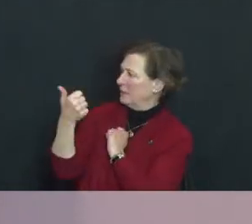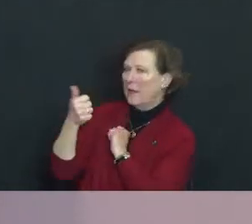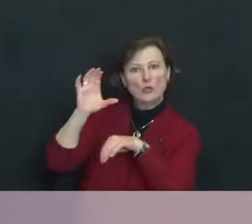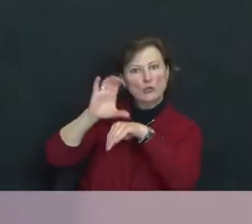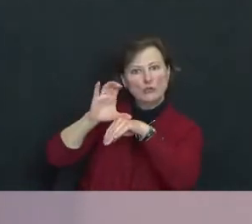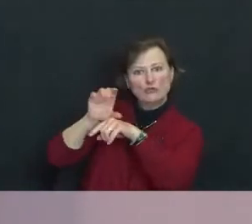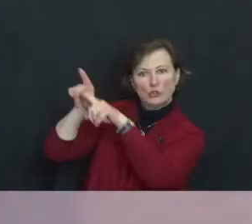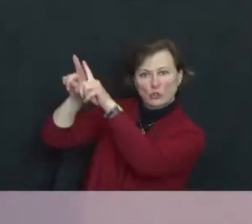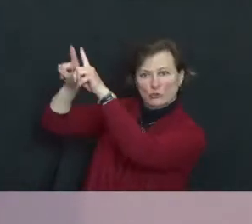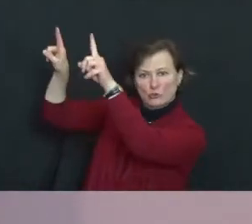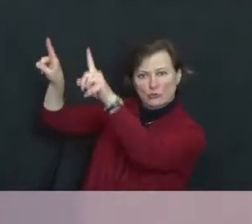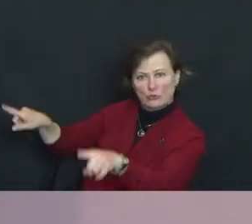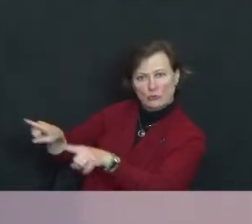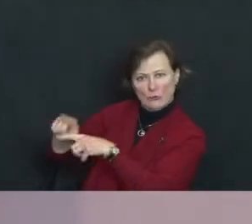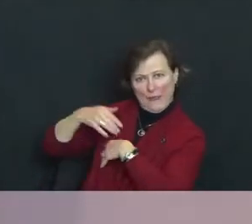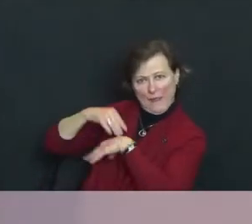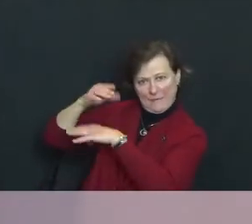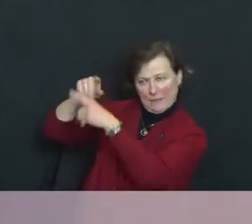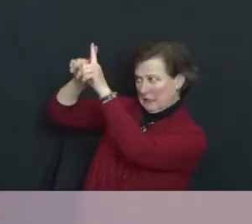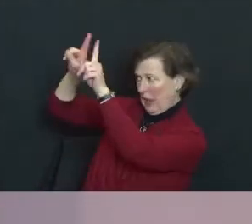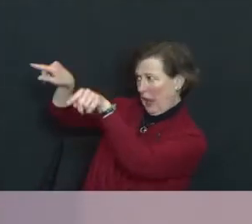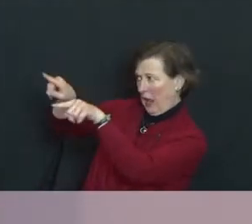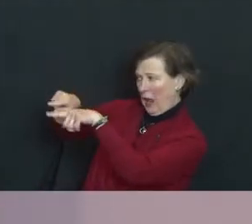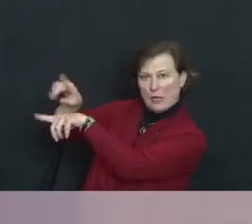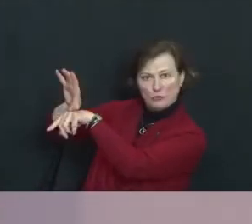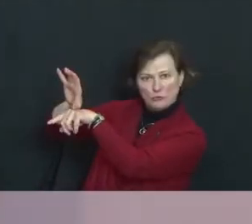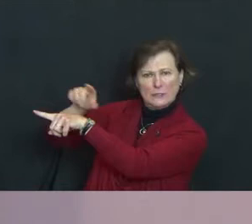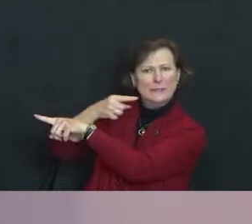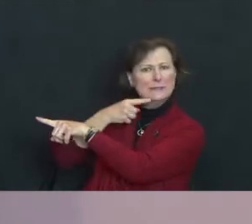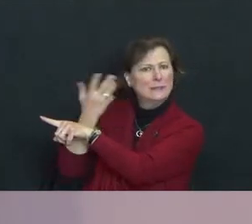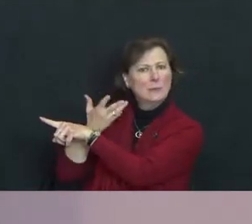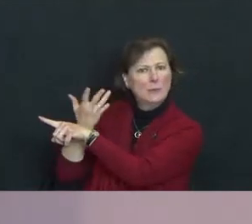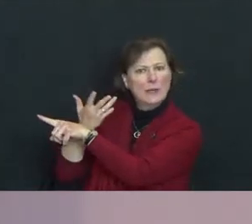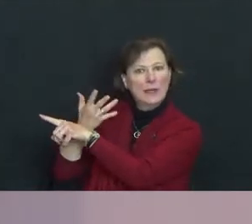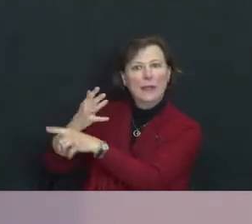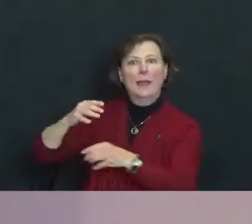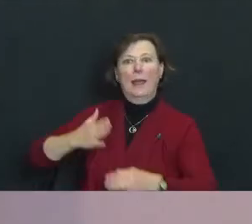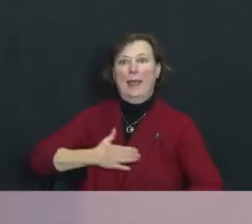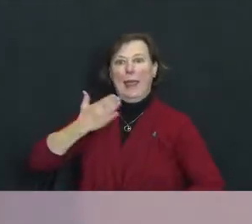sign they had out in front of the church and you know what, it said “happy new fear.”